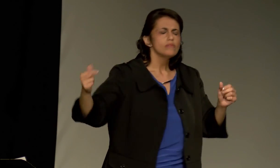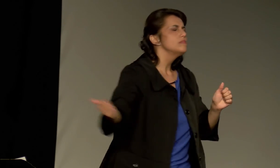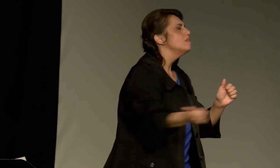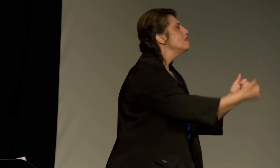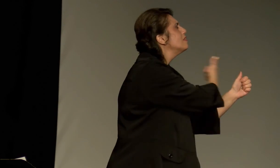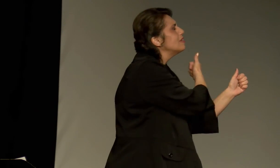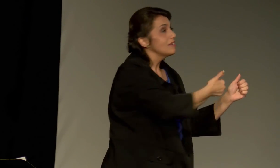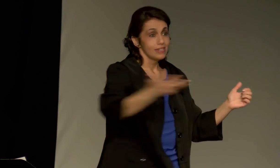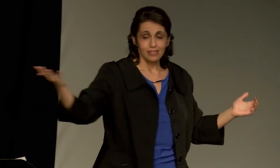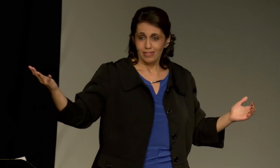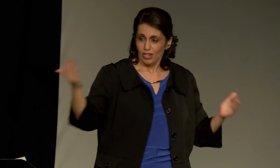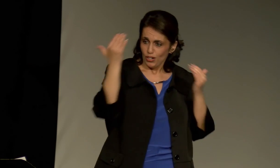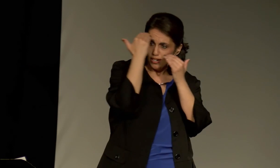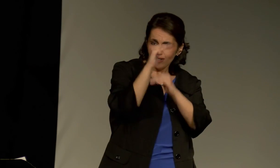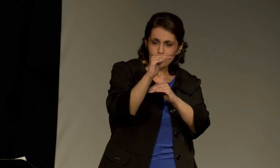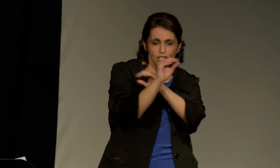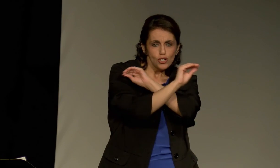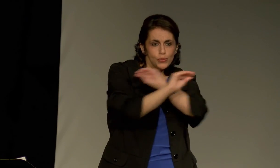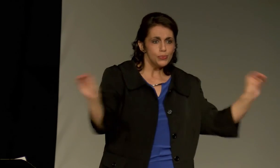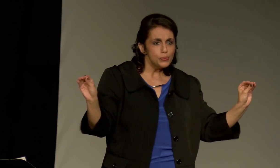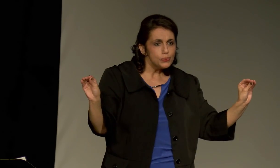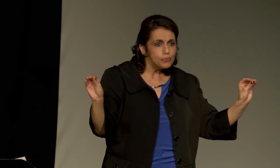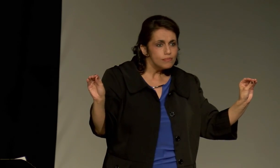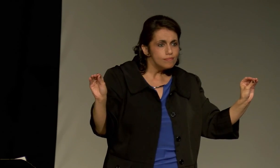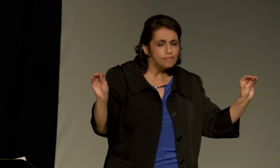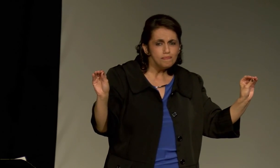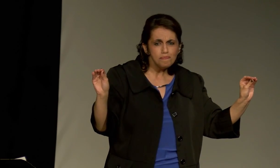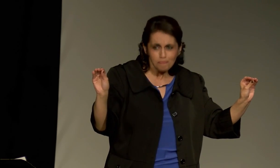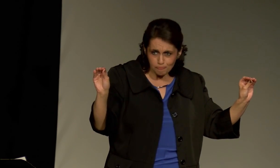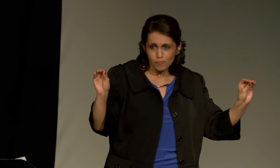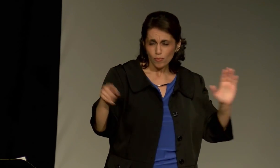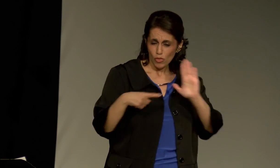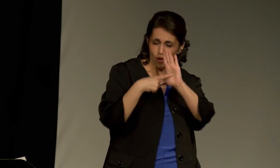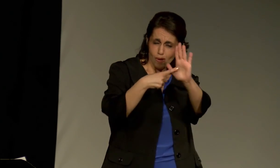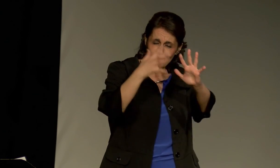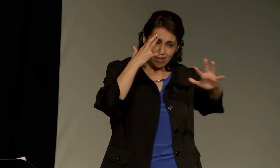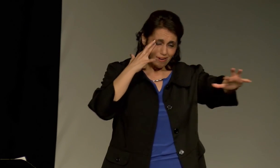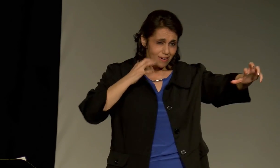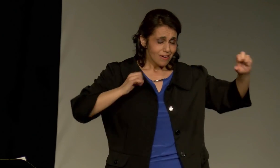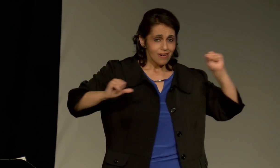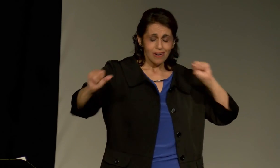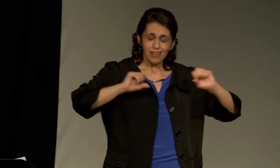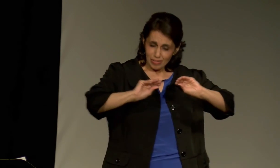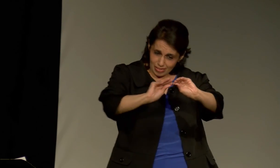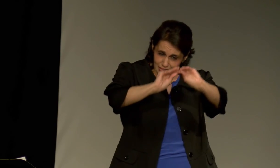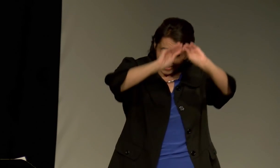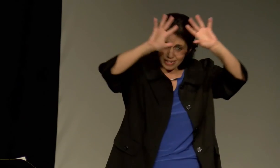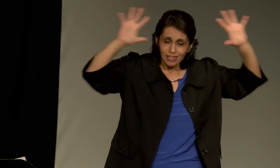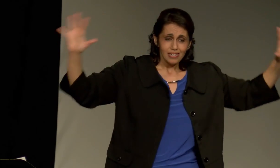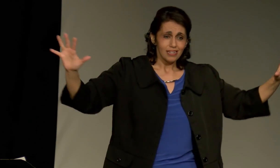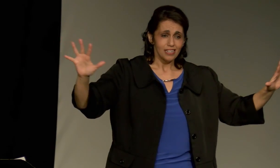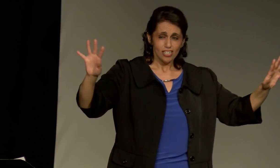We're deaf, and we can do anything.